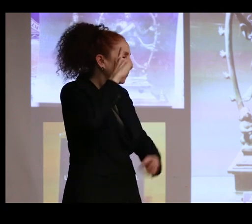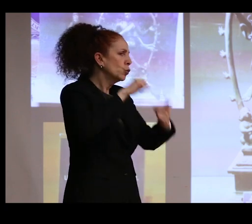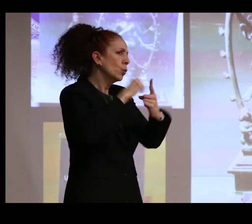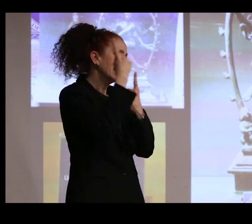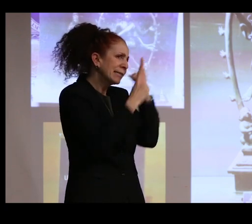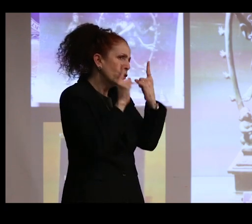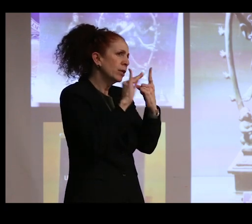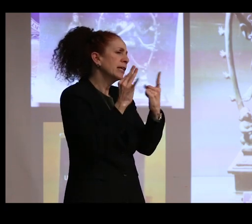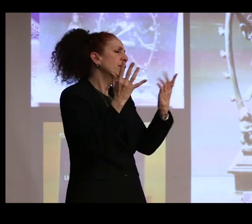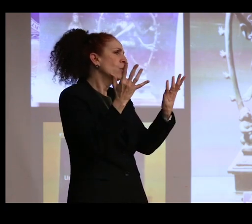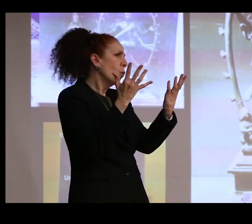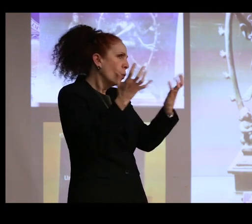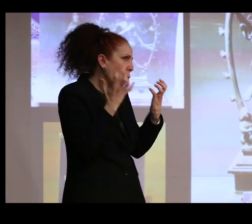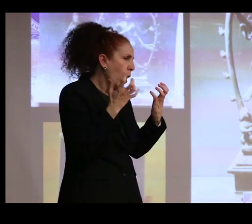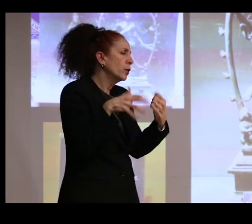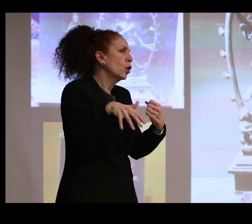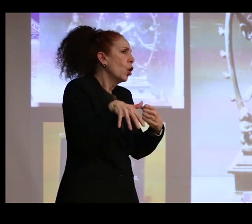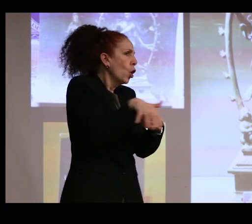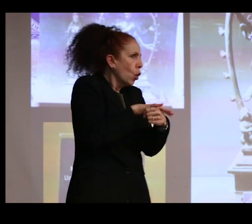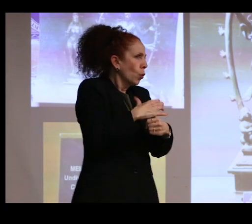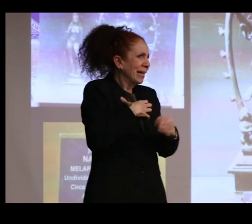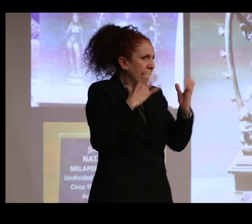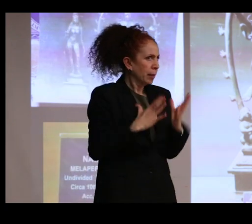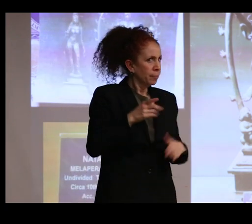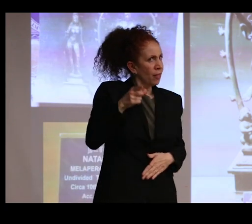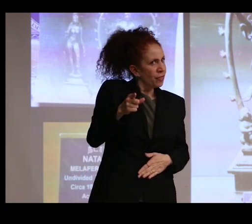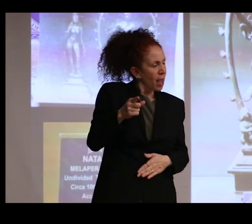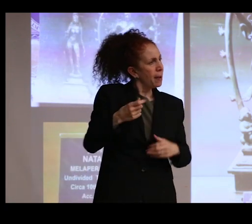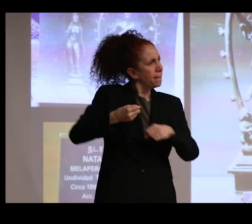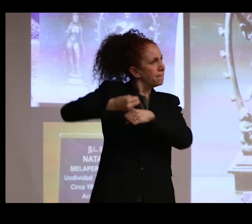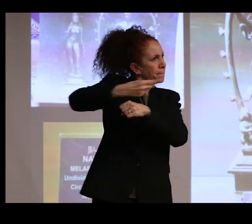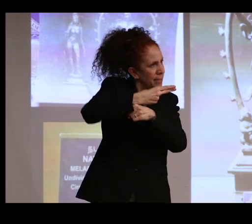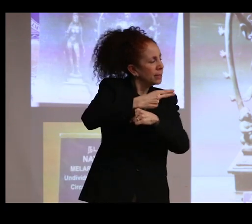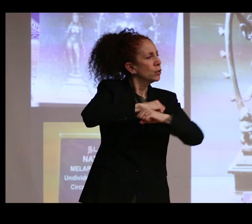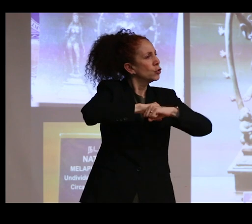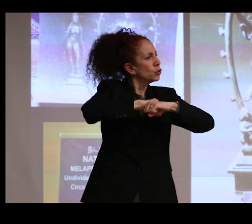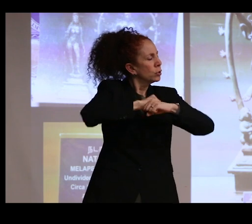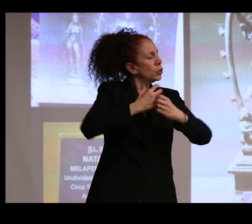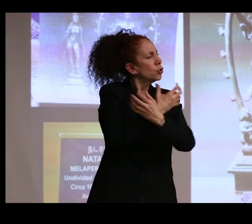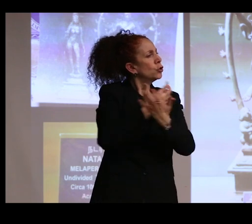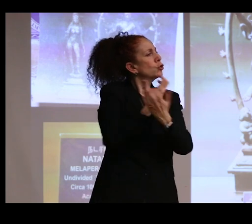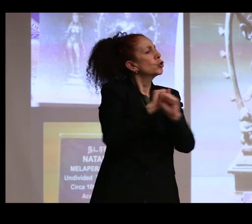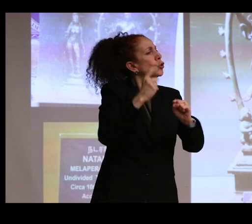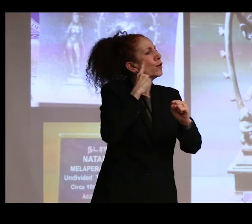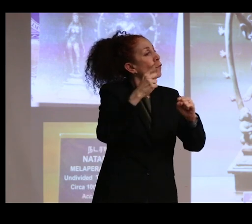the interests of local claimants are really of greater importance than the securing for a public institution